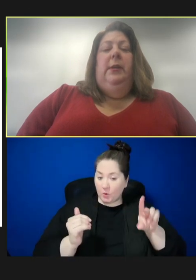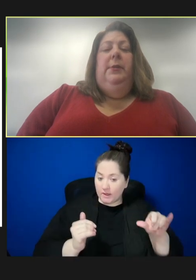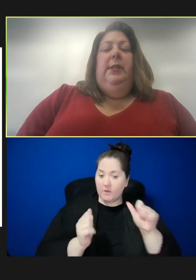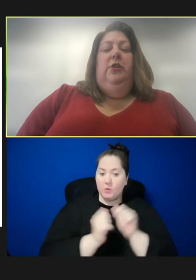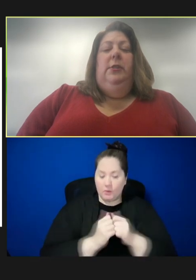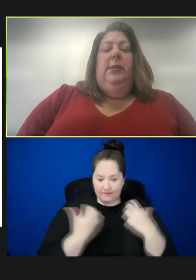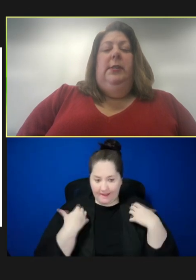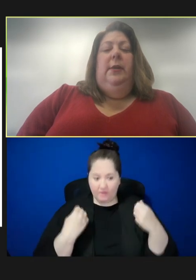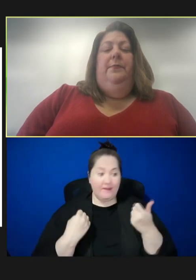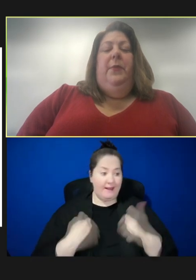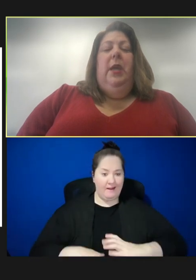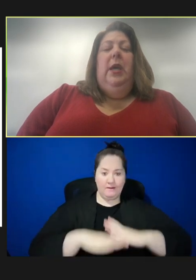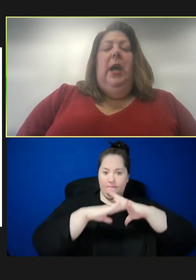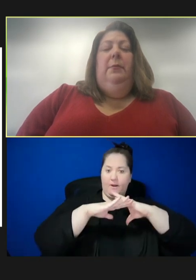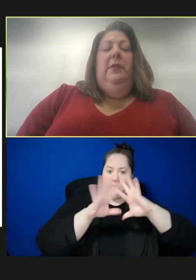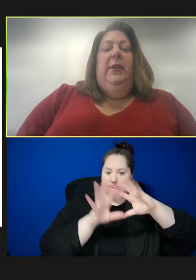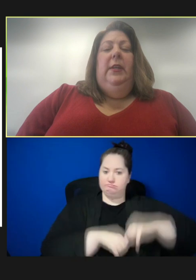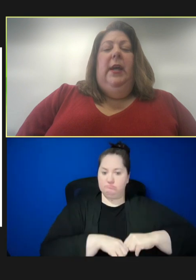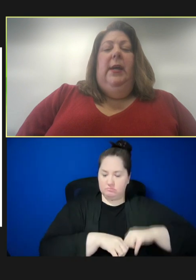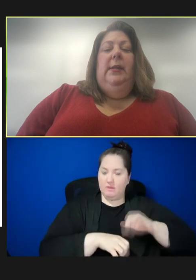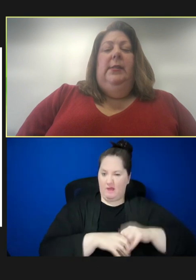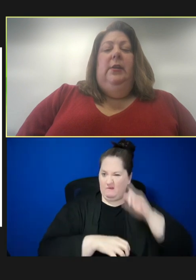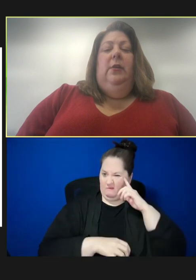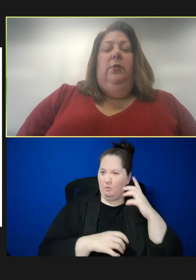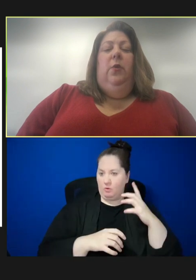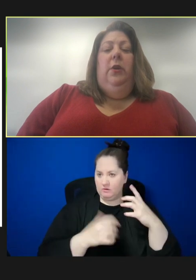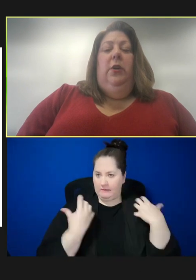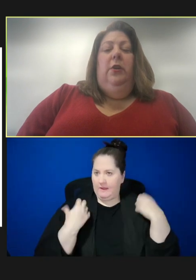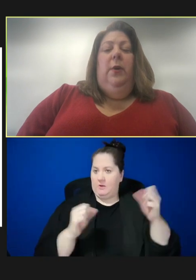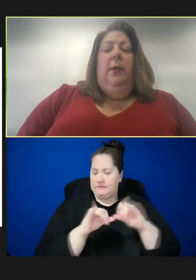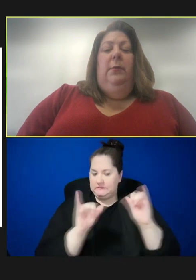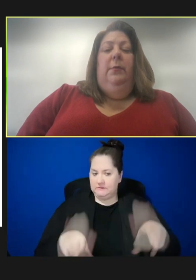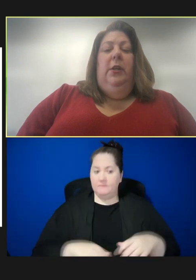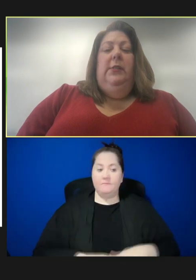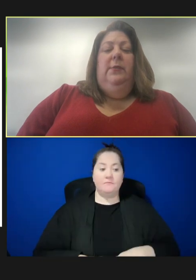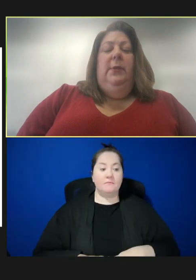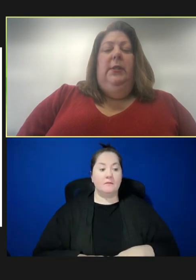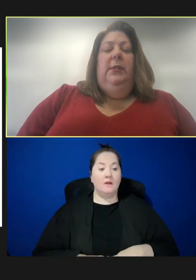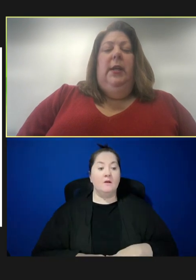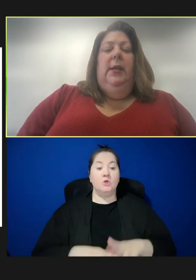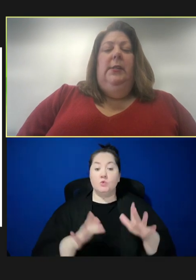immunization system. Admiral Levine has recorded her welcome remarks for the meeting today. So,